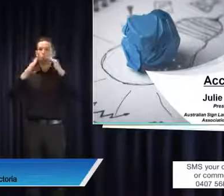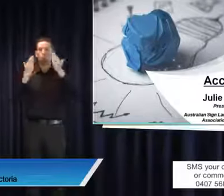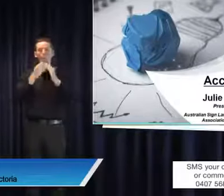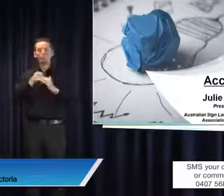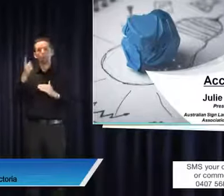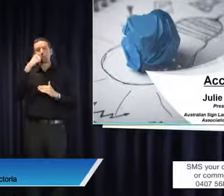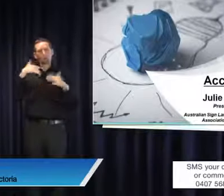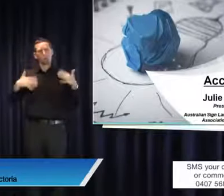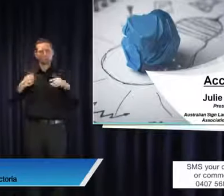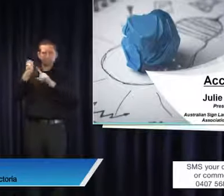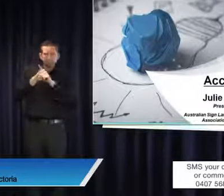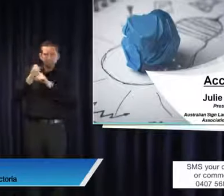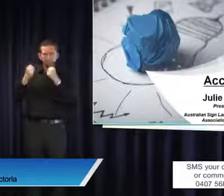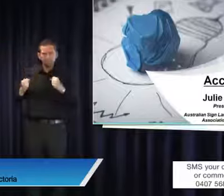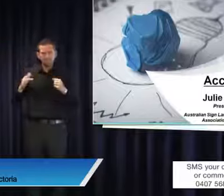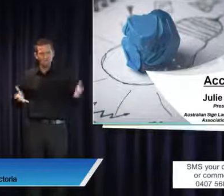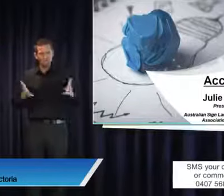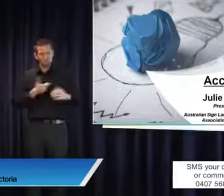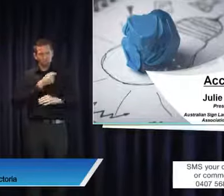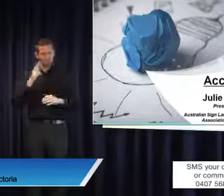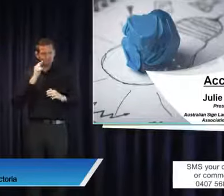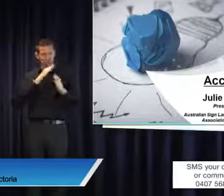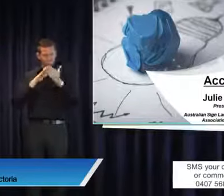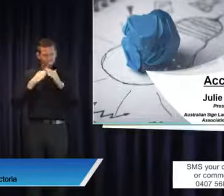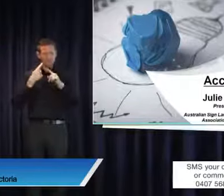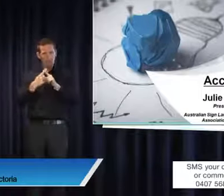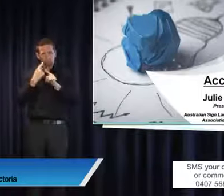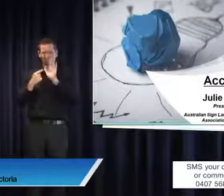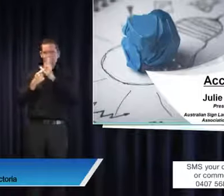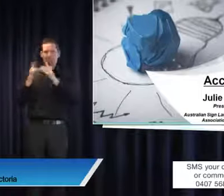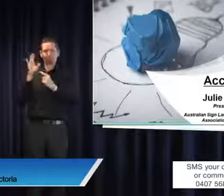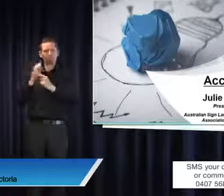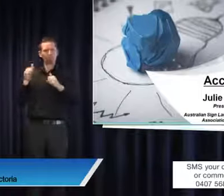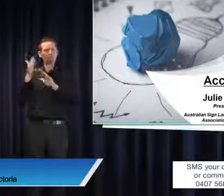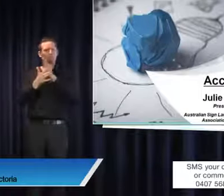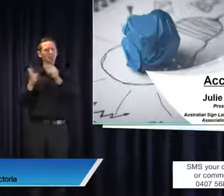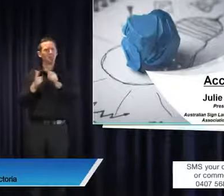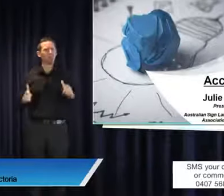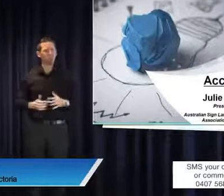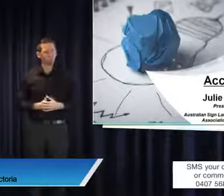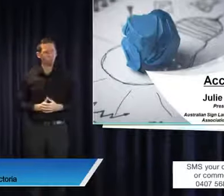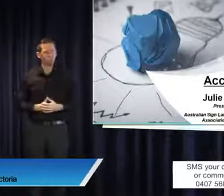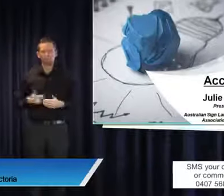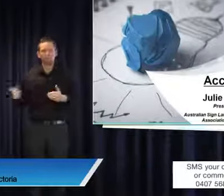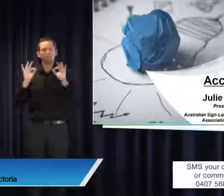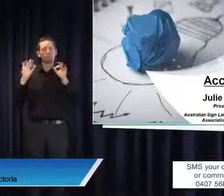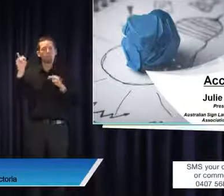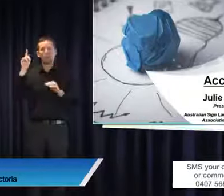of deaf people and for the use of sign languages. In particular today we stand in this room